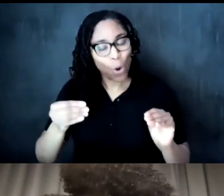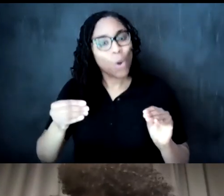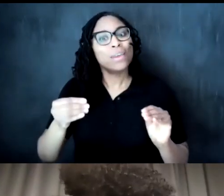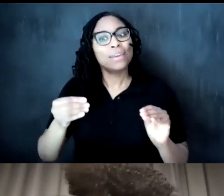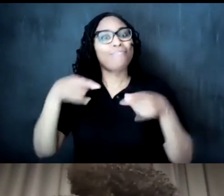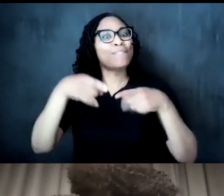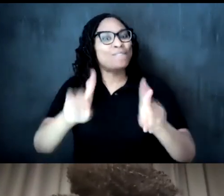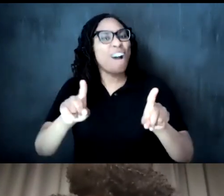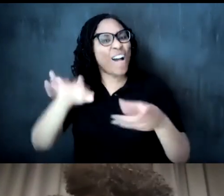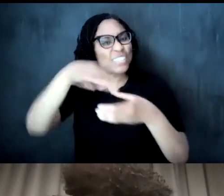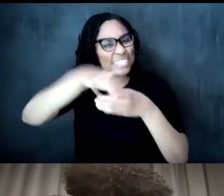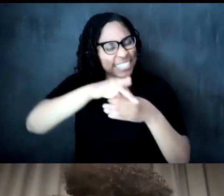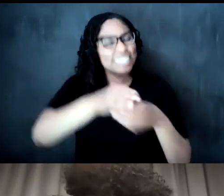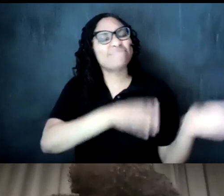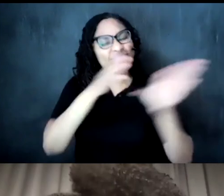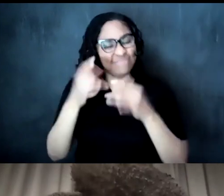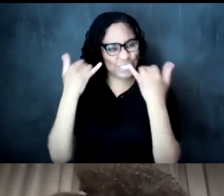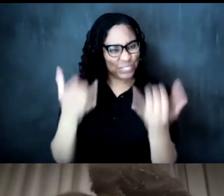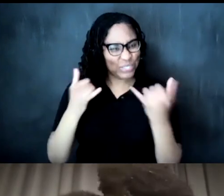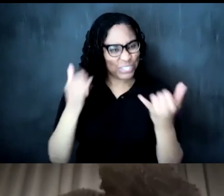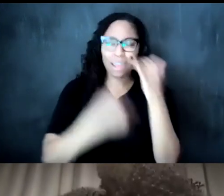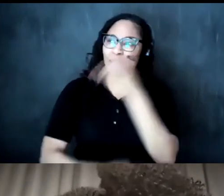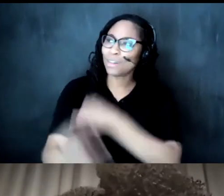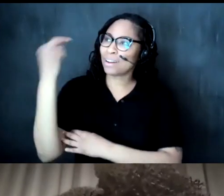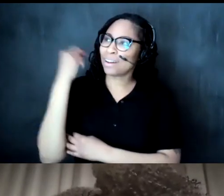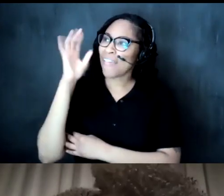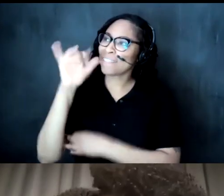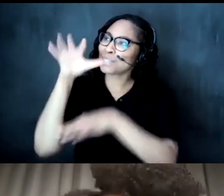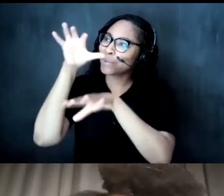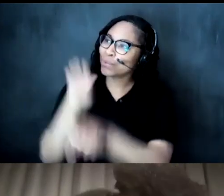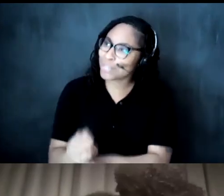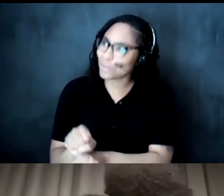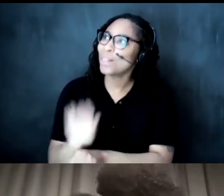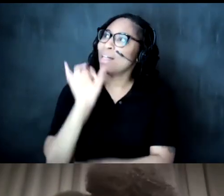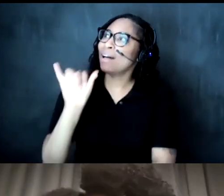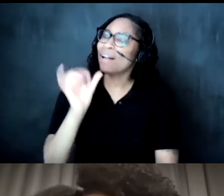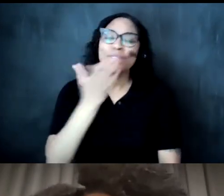made me recognize that as a ritual thank you all right thank you urban innovation center